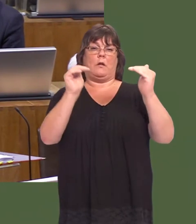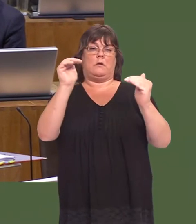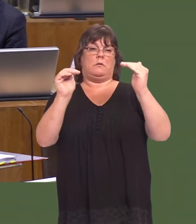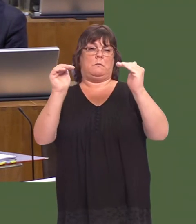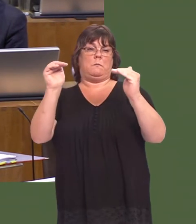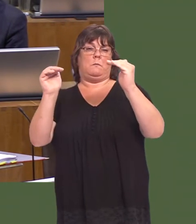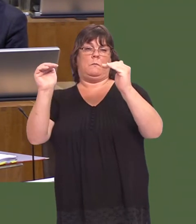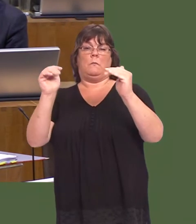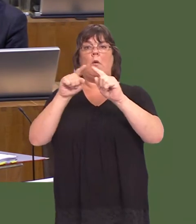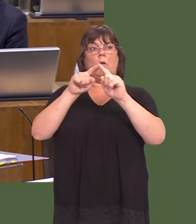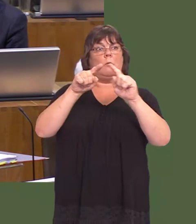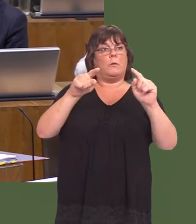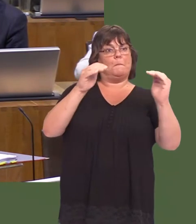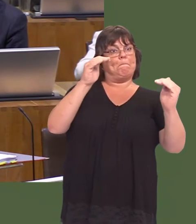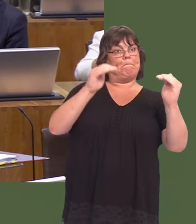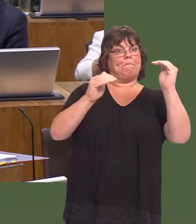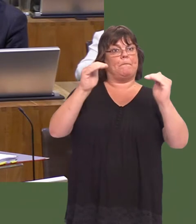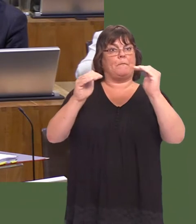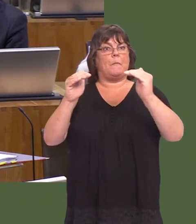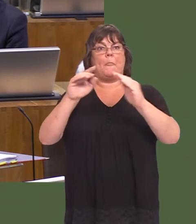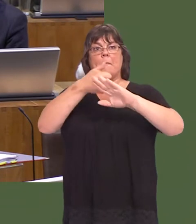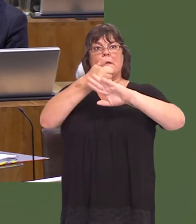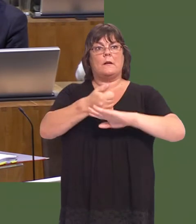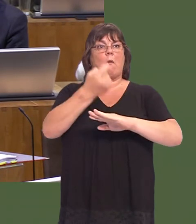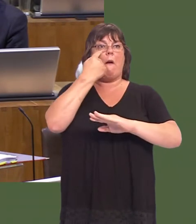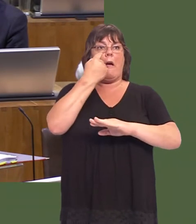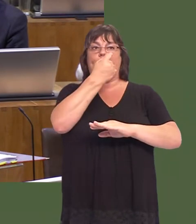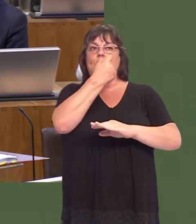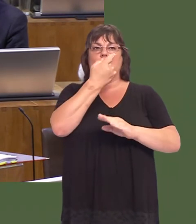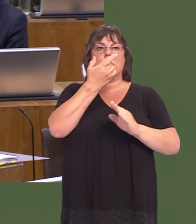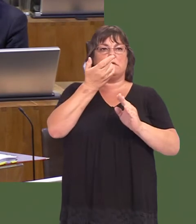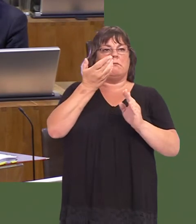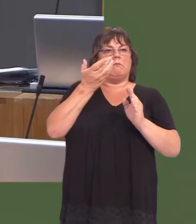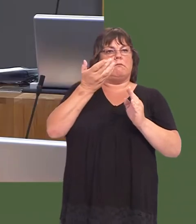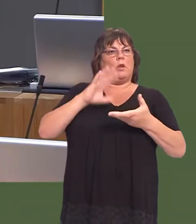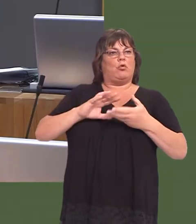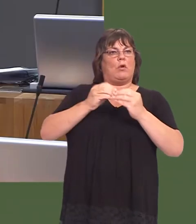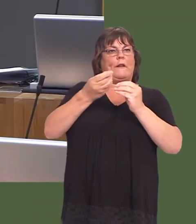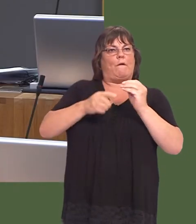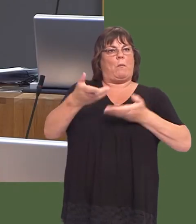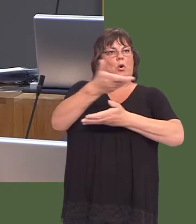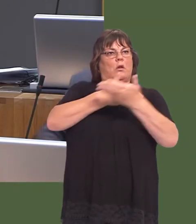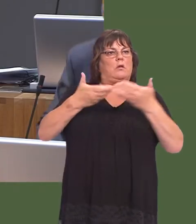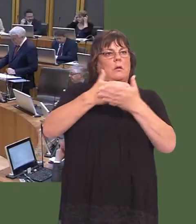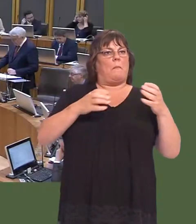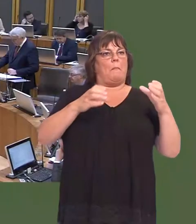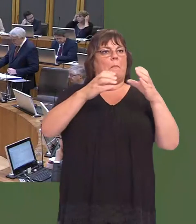And, of course, those levels will be established on evidence emanating from the consultative body.